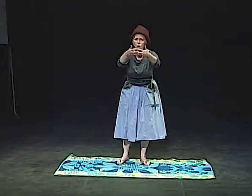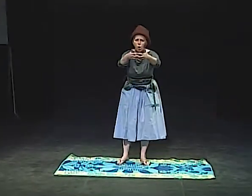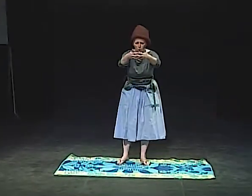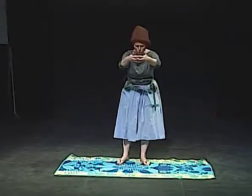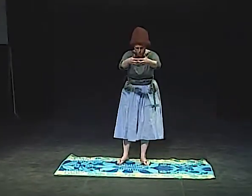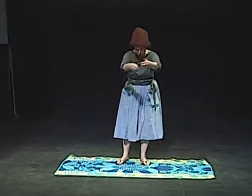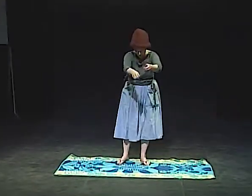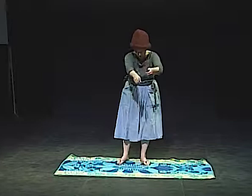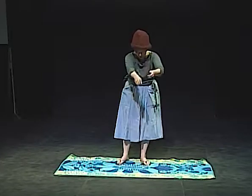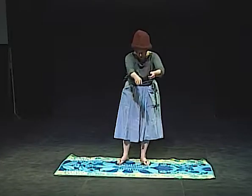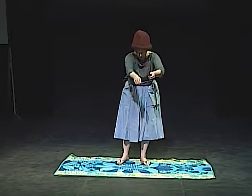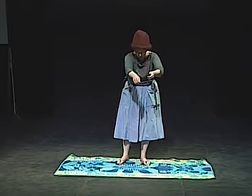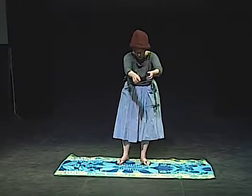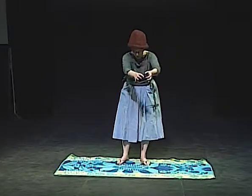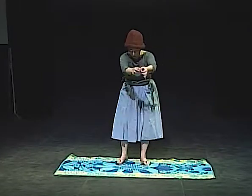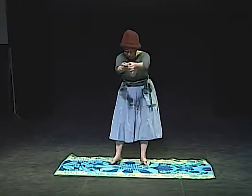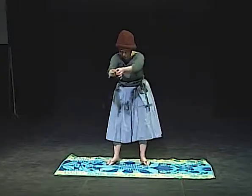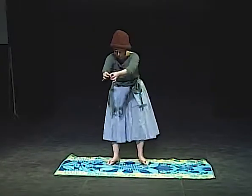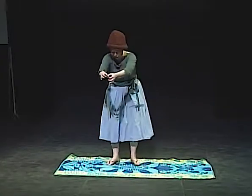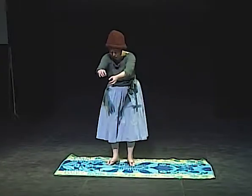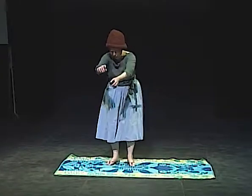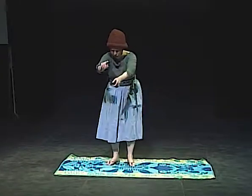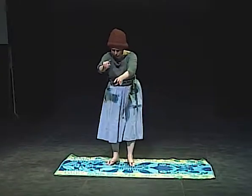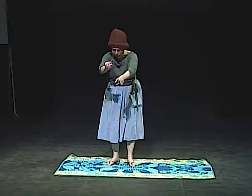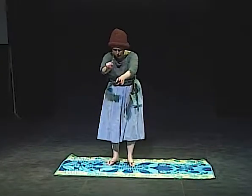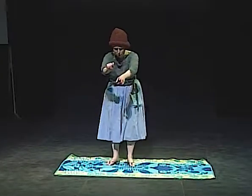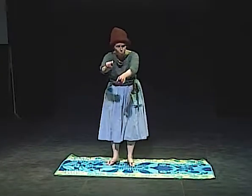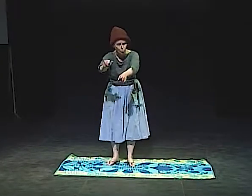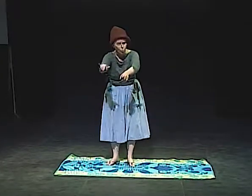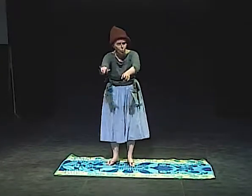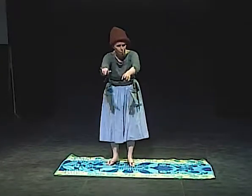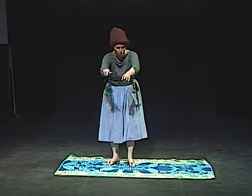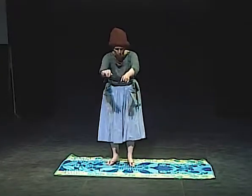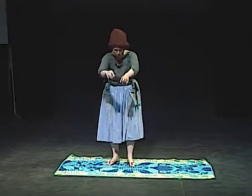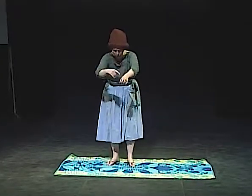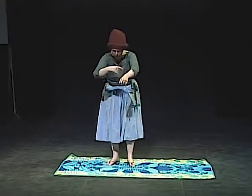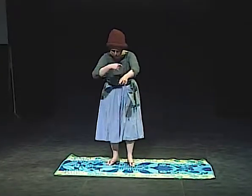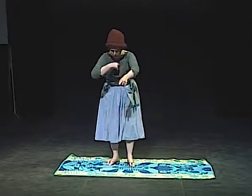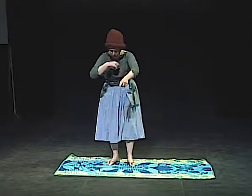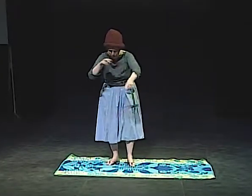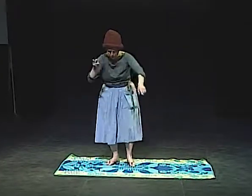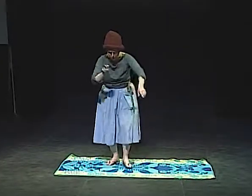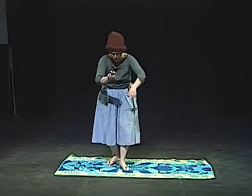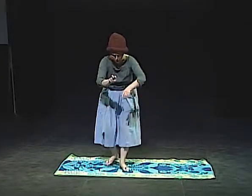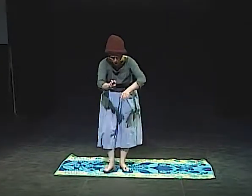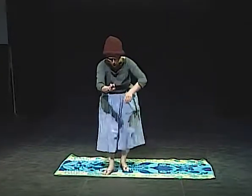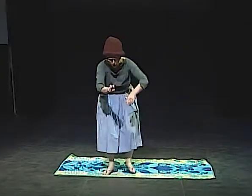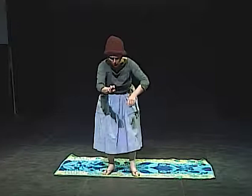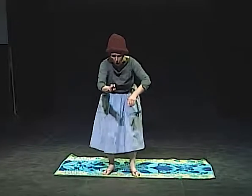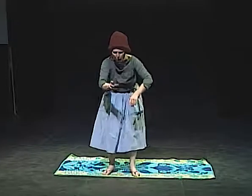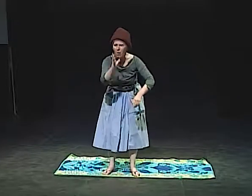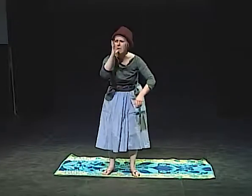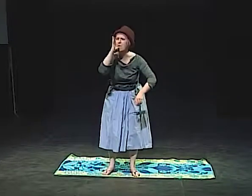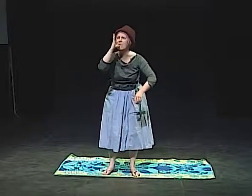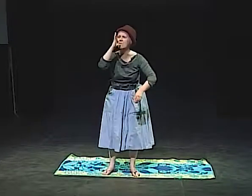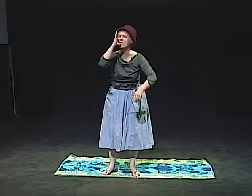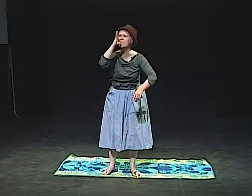THERE WAS AN ANSWERING MACHINE CONNECTED TO A TTY, AND I SAT IN FRONT OF IT.